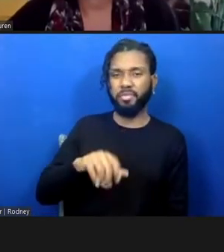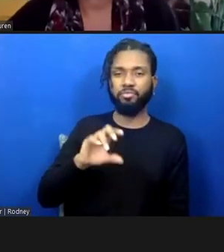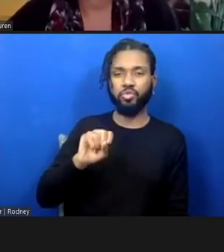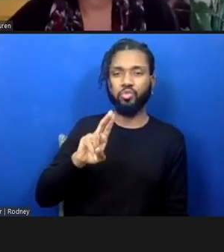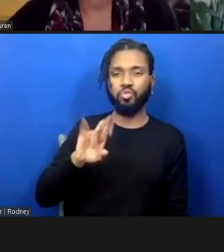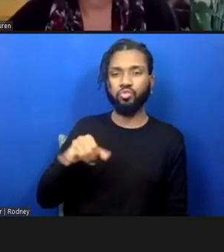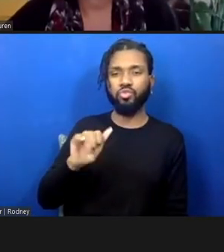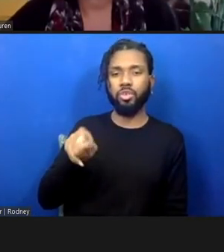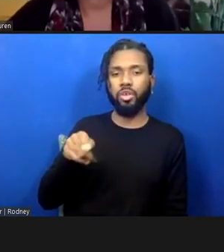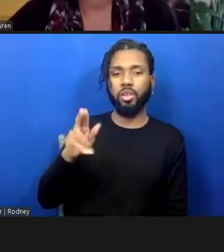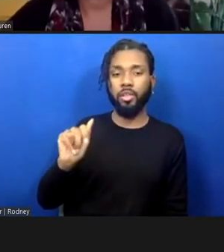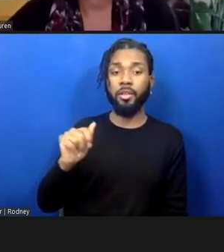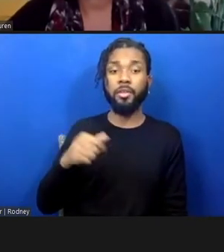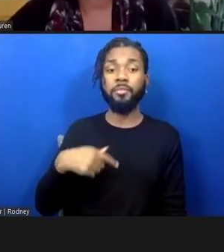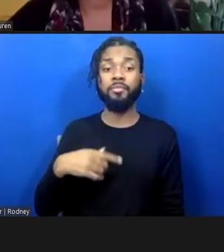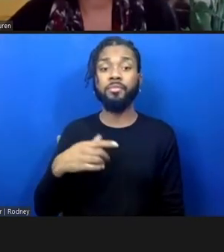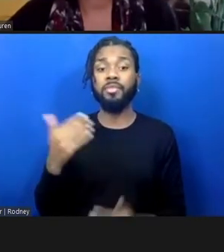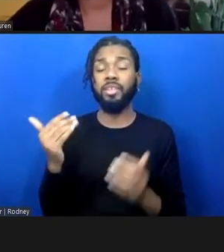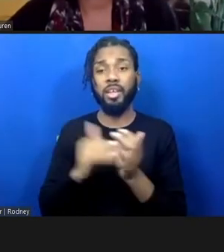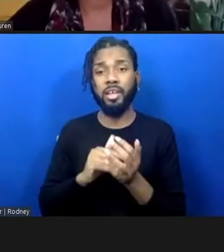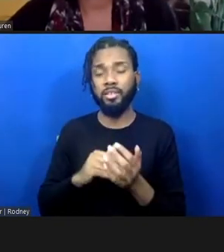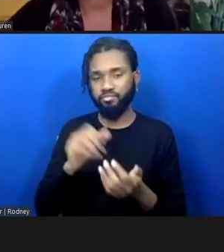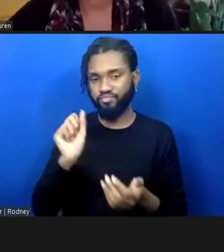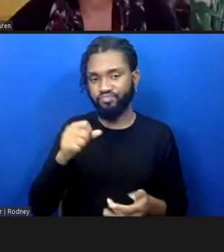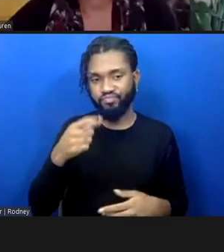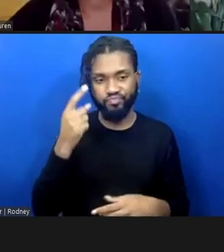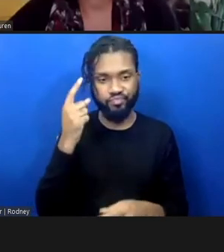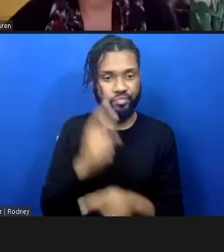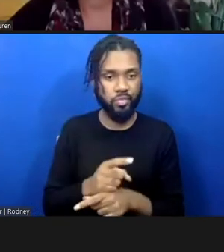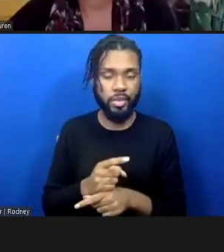First and foremost, again, yes, you're so correct, that most of what needs to